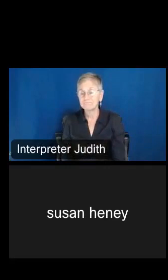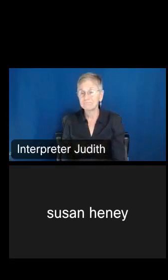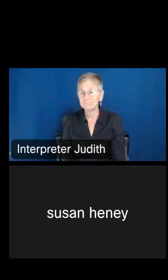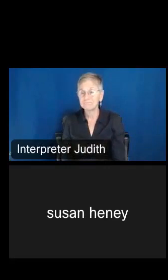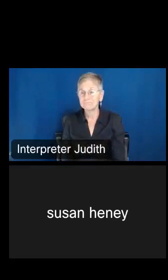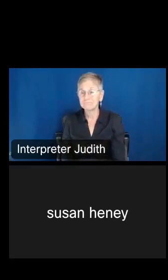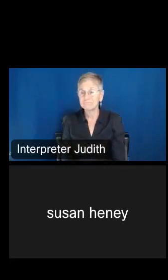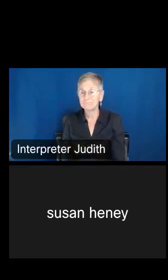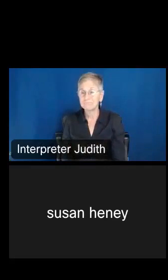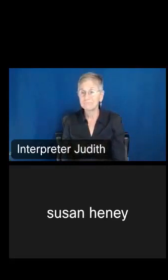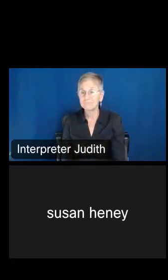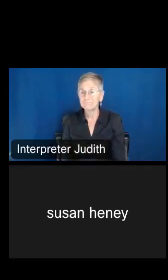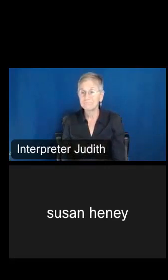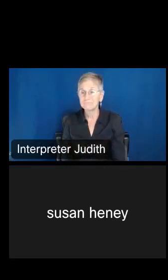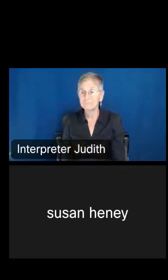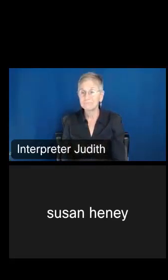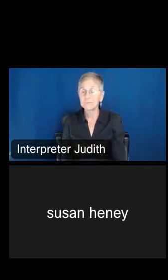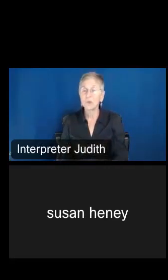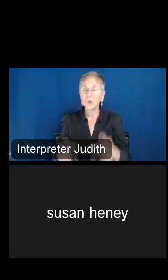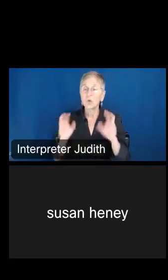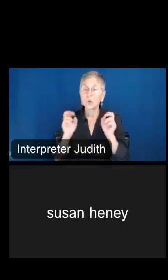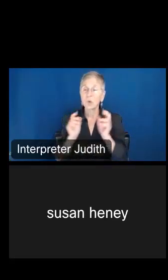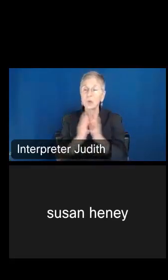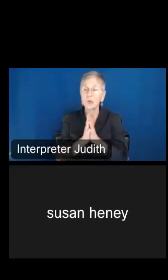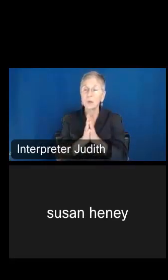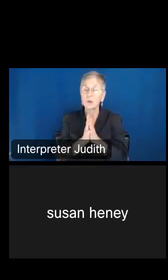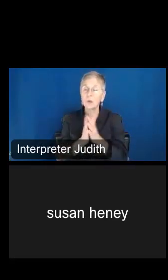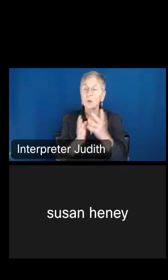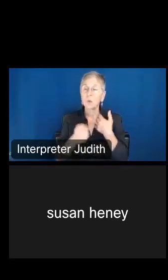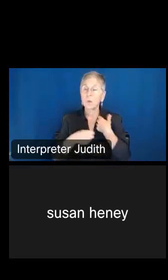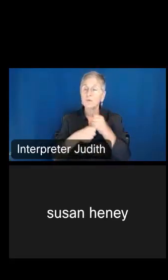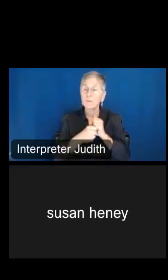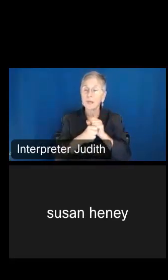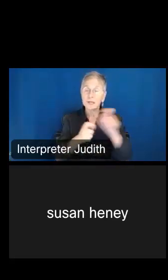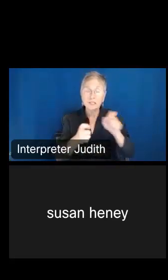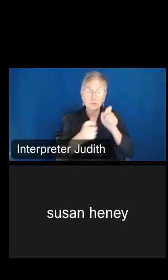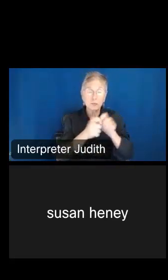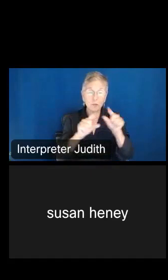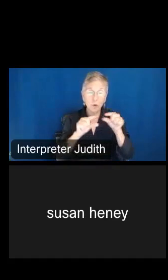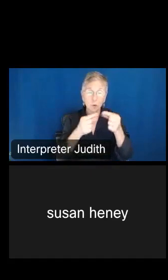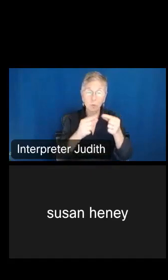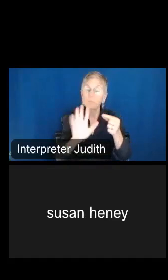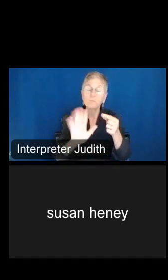matters. Okay, so we've created the custom group. We -- or sorry, we've recoded our group